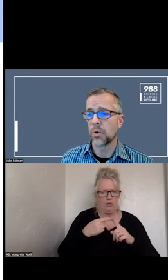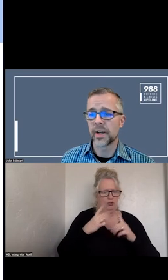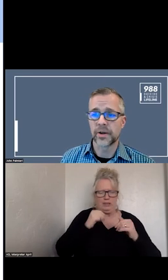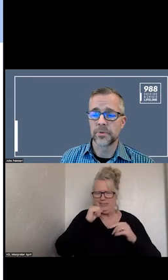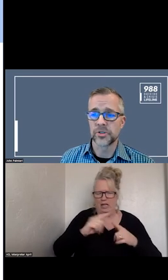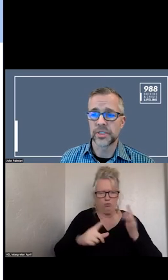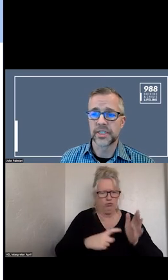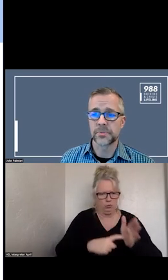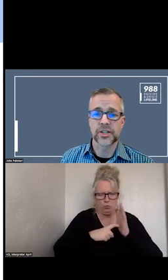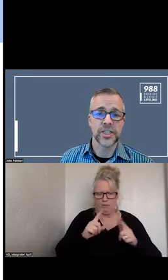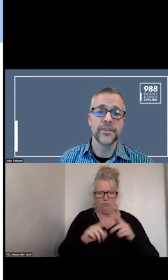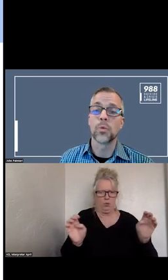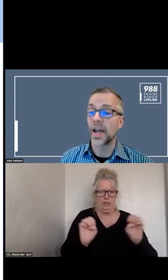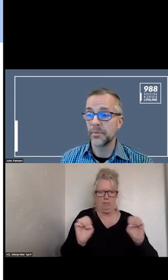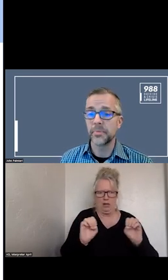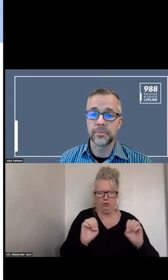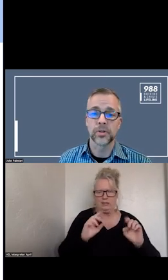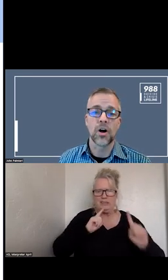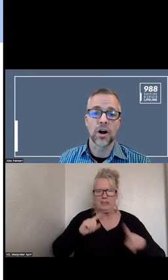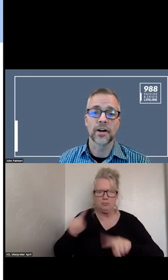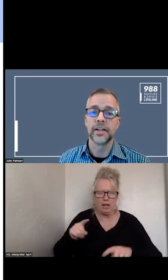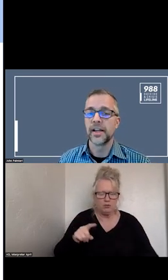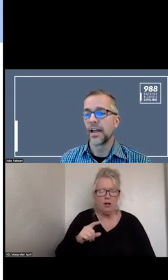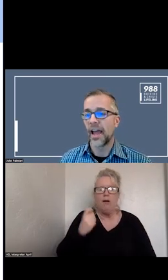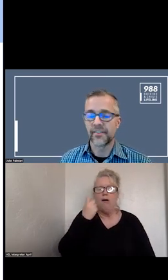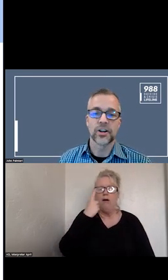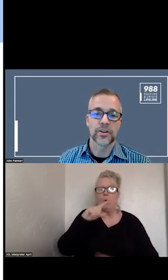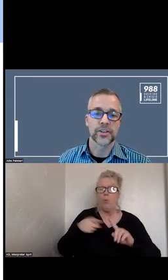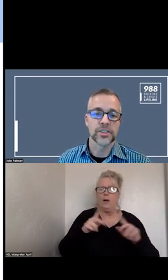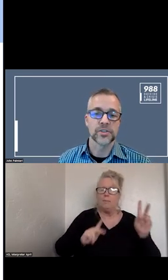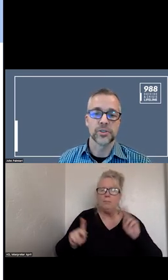REQUIRE DISPATCH EVEN WHEN THEY ARE HAVING CURRENT THOUGHTS OF